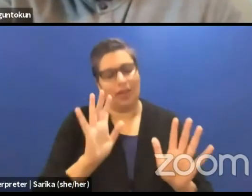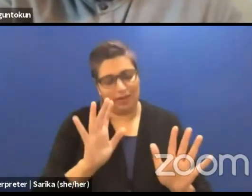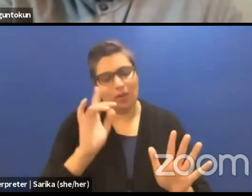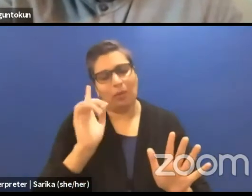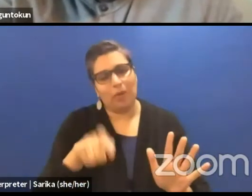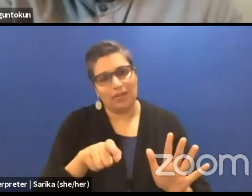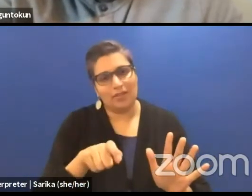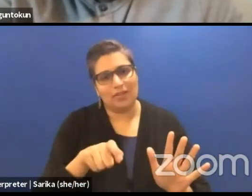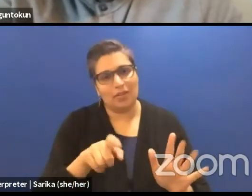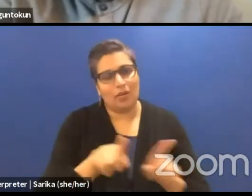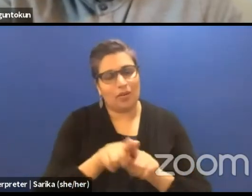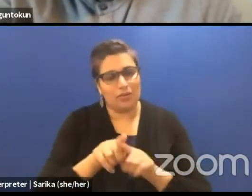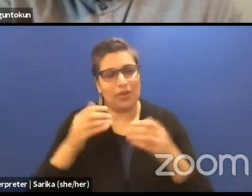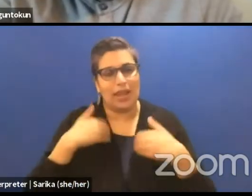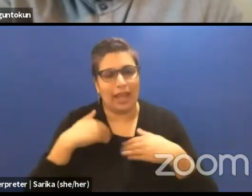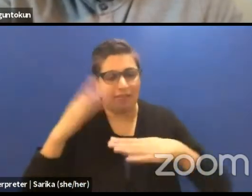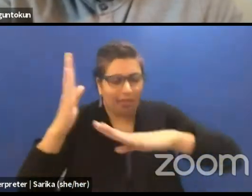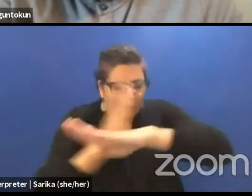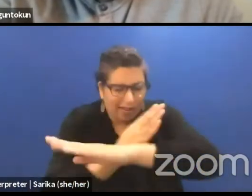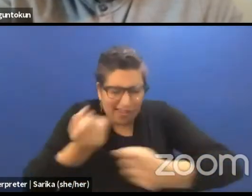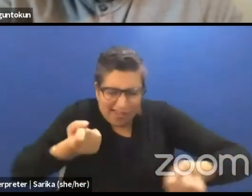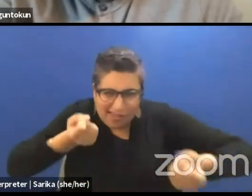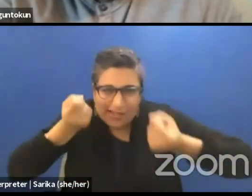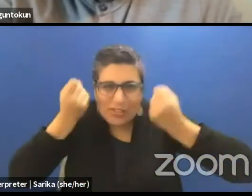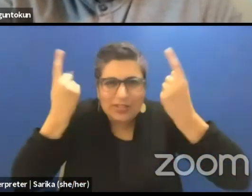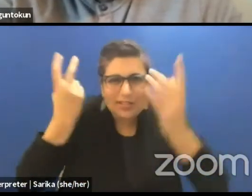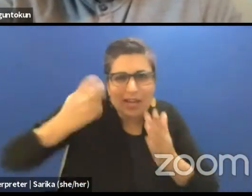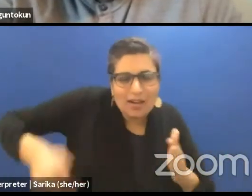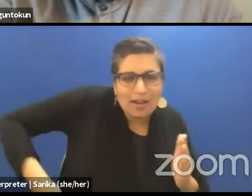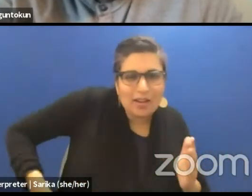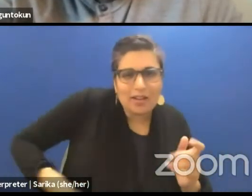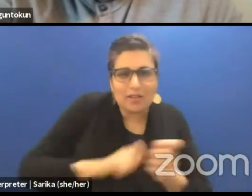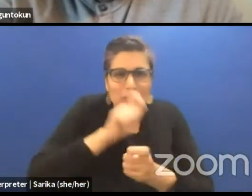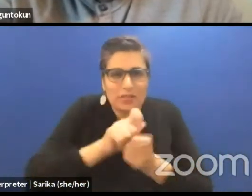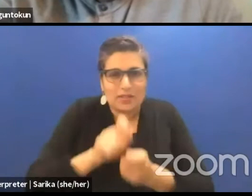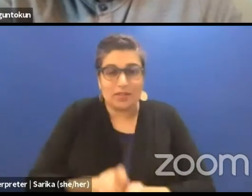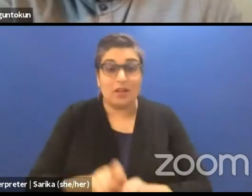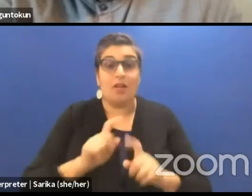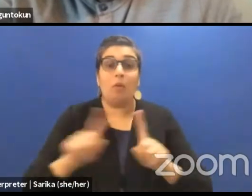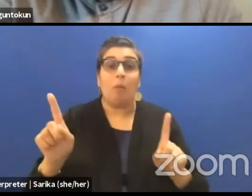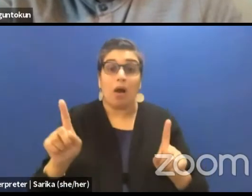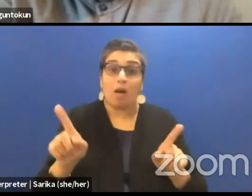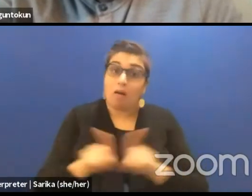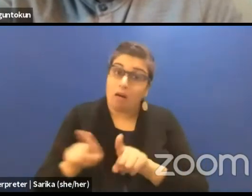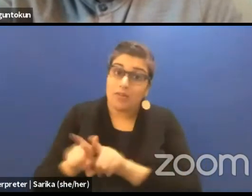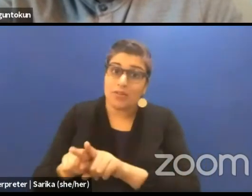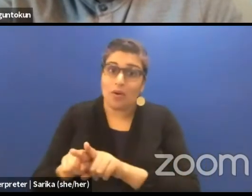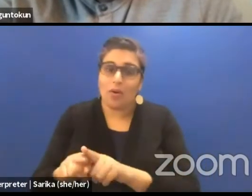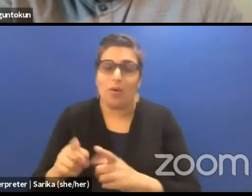and the understanding of these specificities. But then you can also as I said, think of the fields